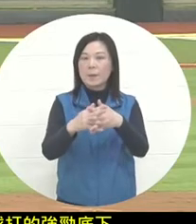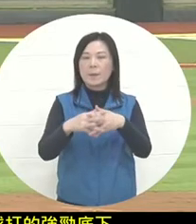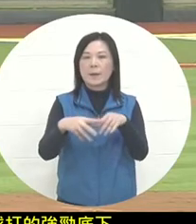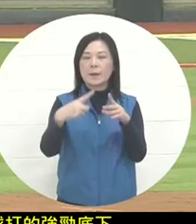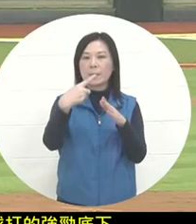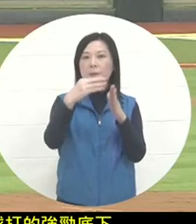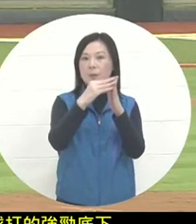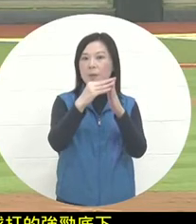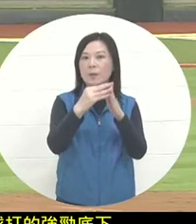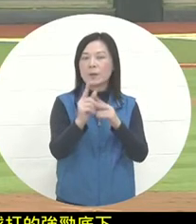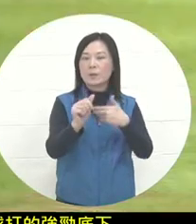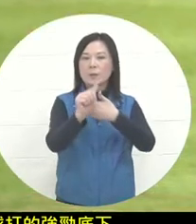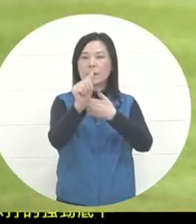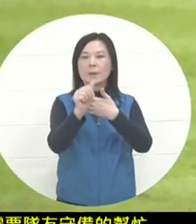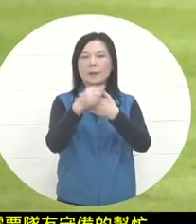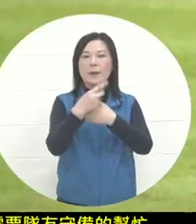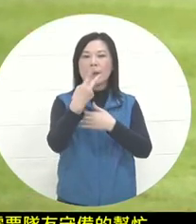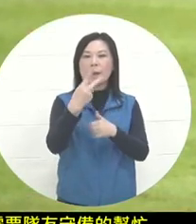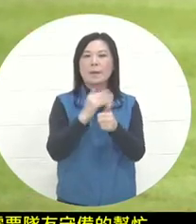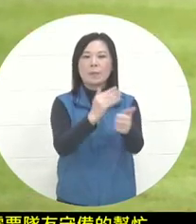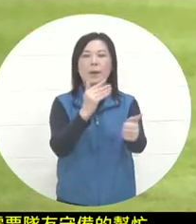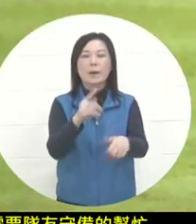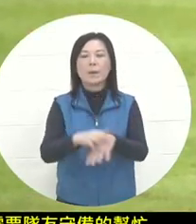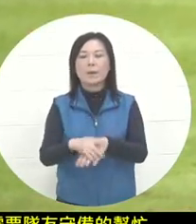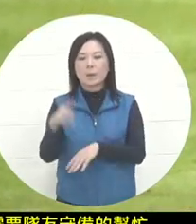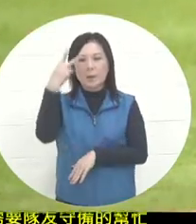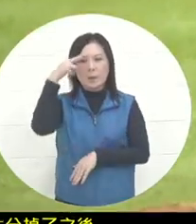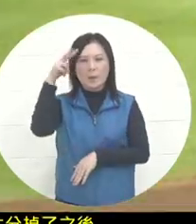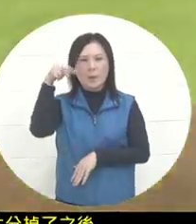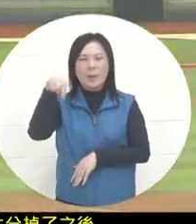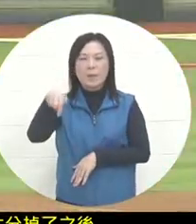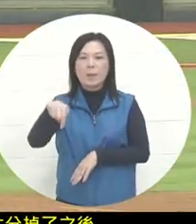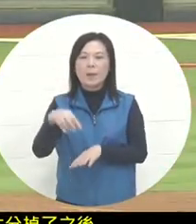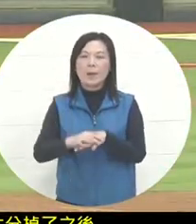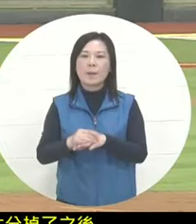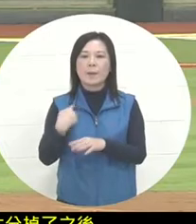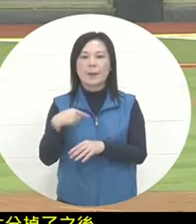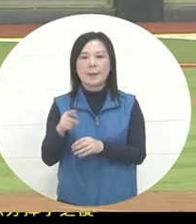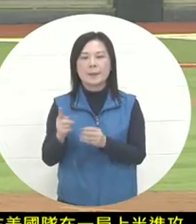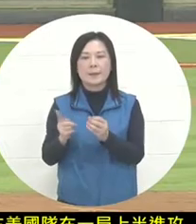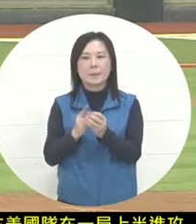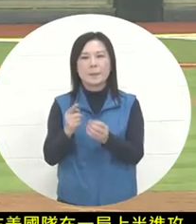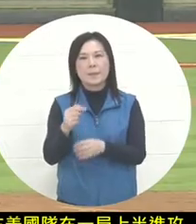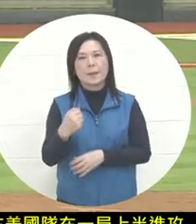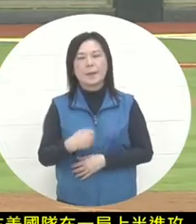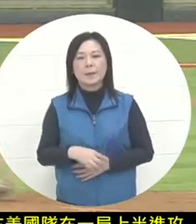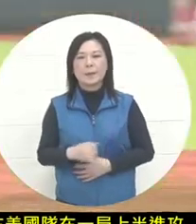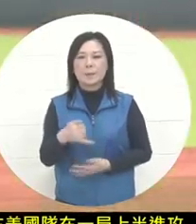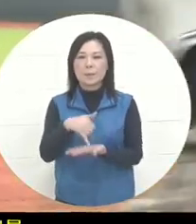, but Mexico was unable to end their offensive at this time.